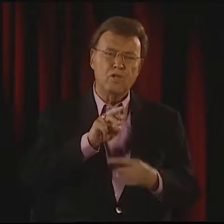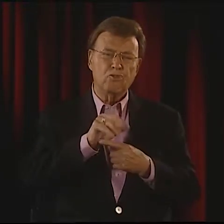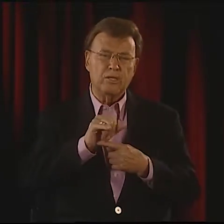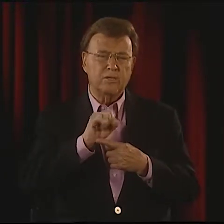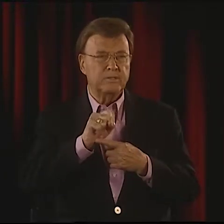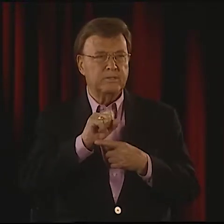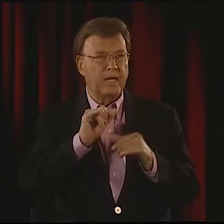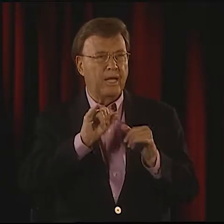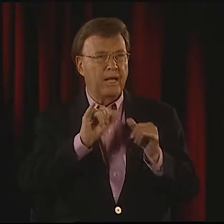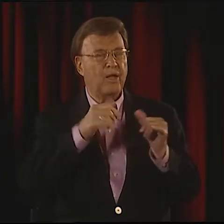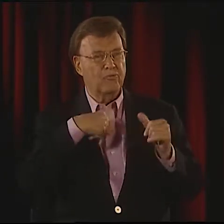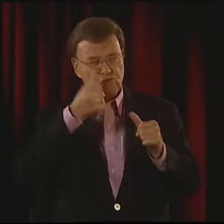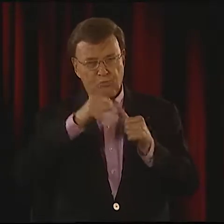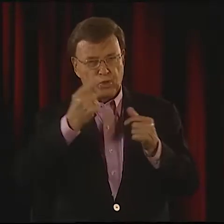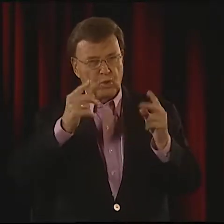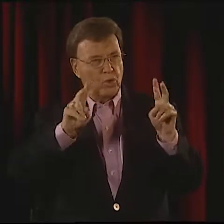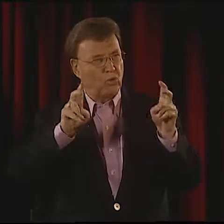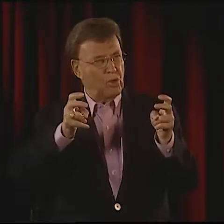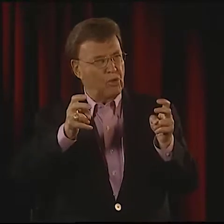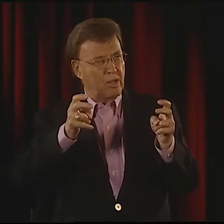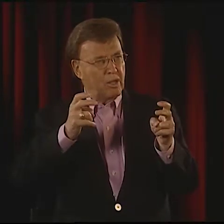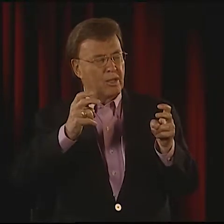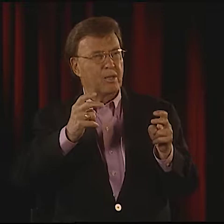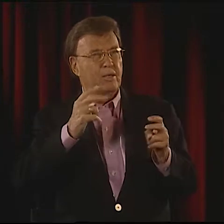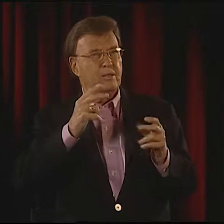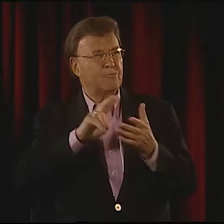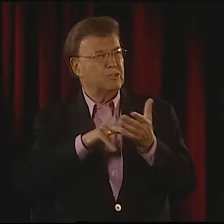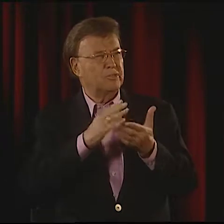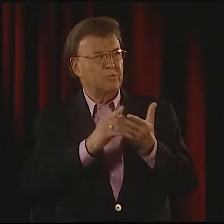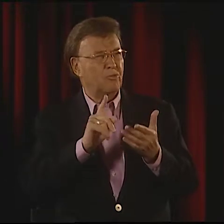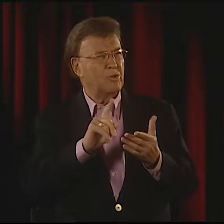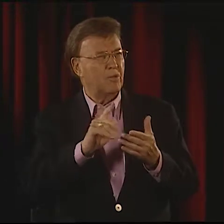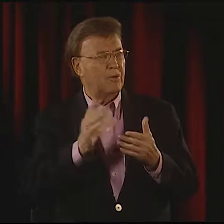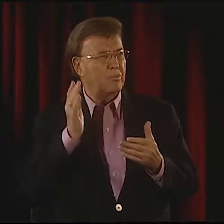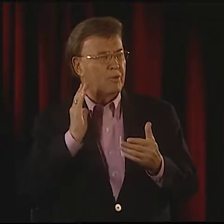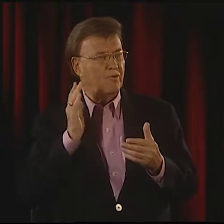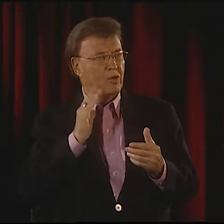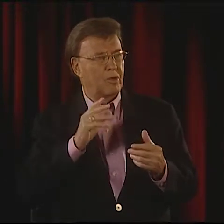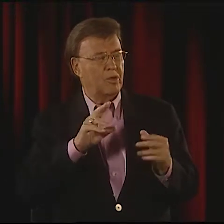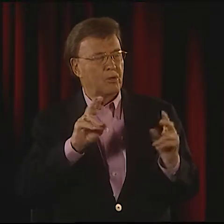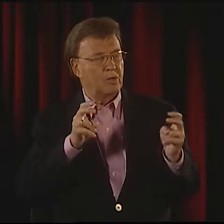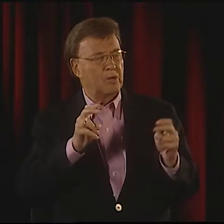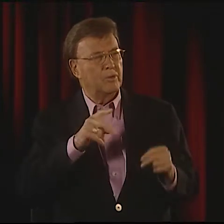POETRY IS LIKE-- I REMEMBER A QUOTE I READ SOMEWHERE A WHILE AGO.